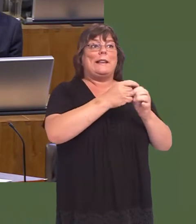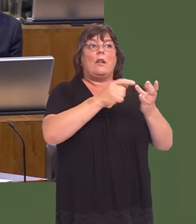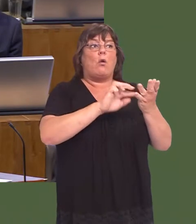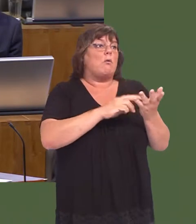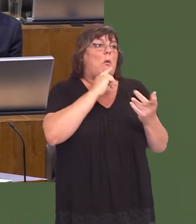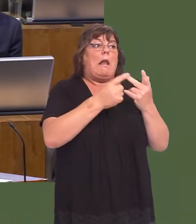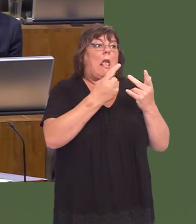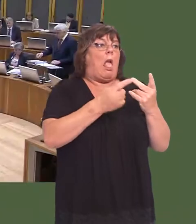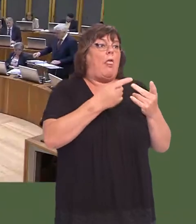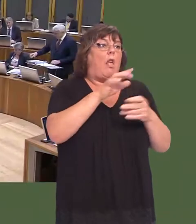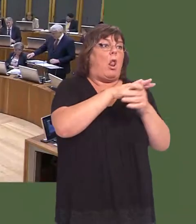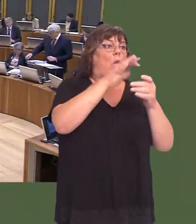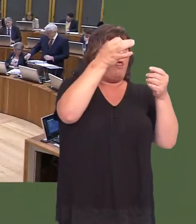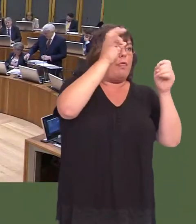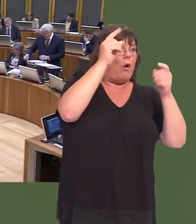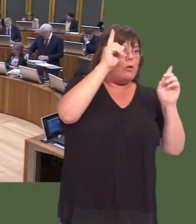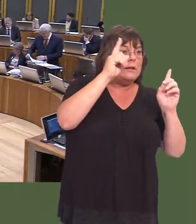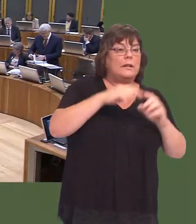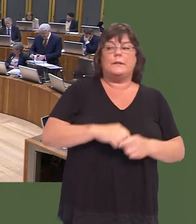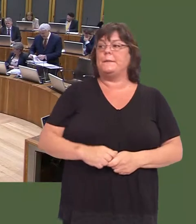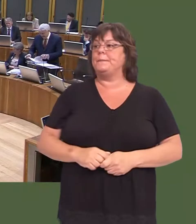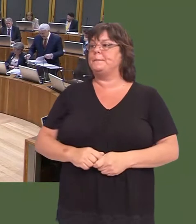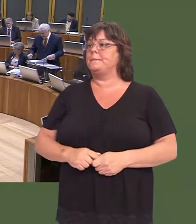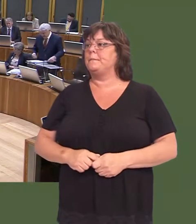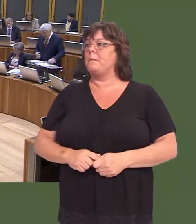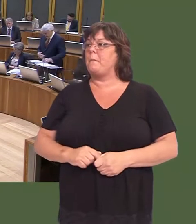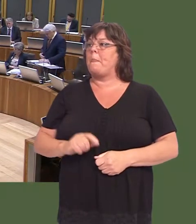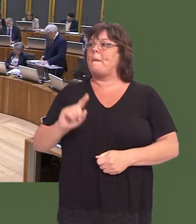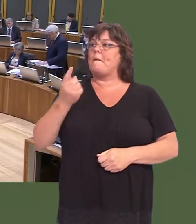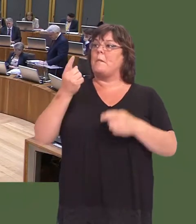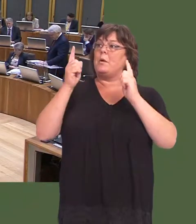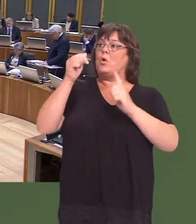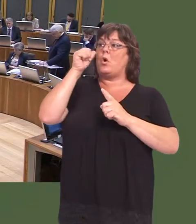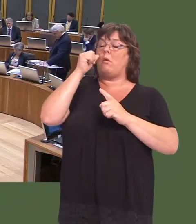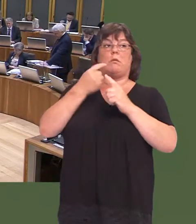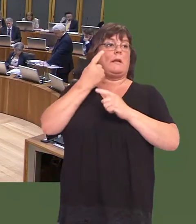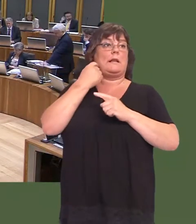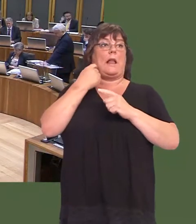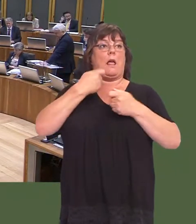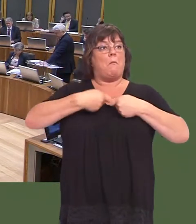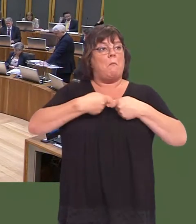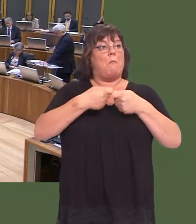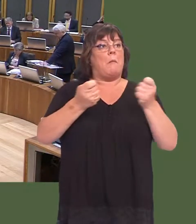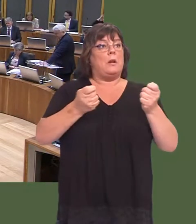Eluned Morgan: The First Minister will be aware that, yesterday, I published an economic development plan for rural Wales.